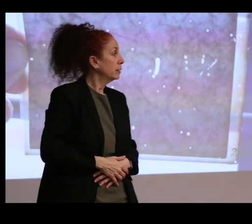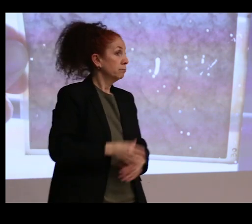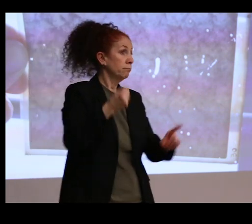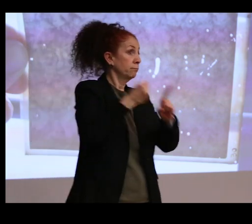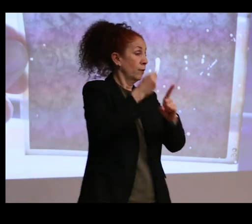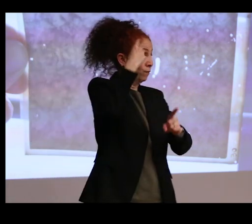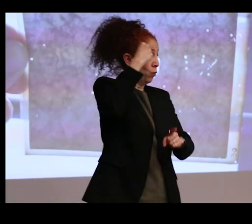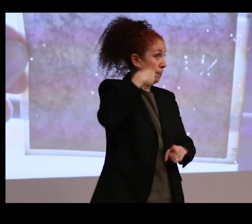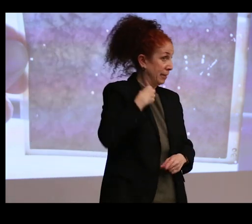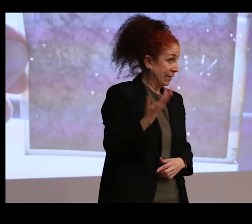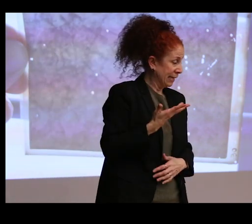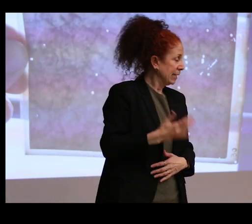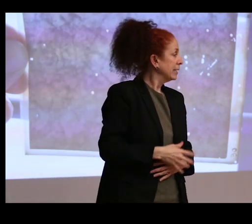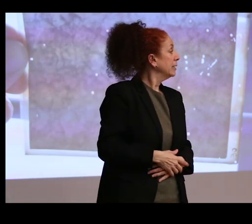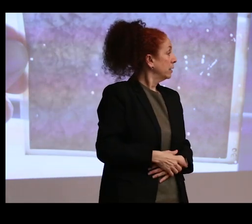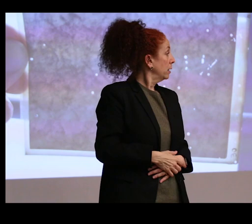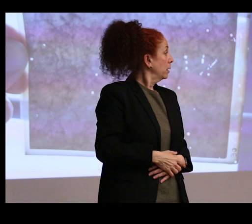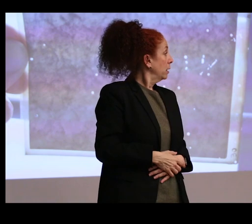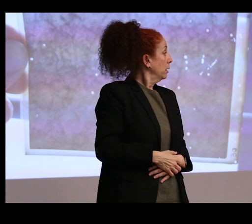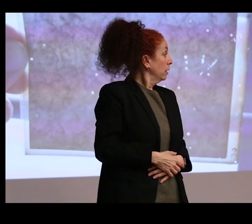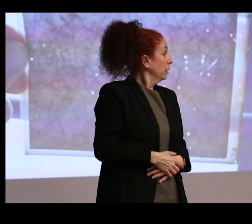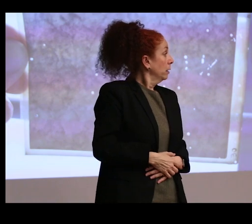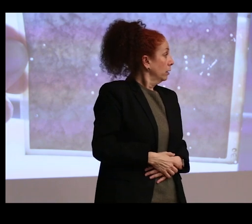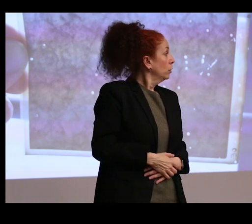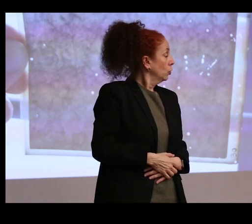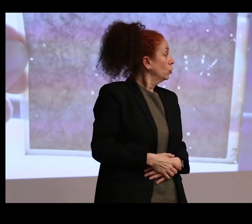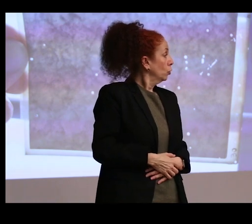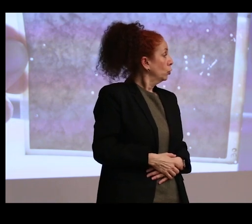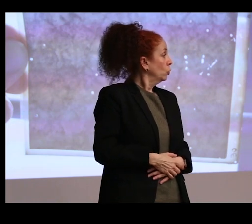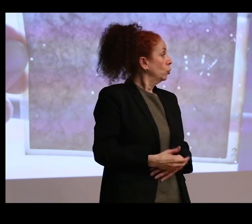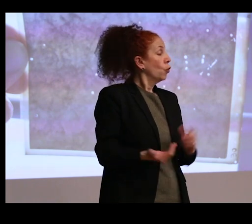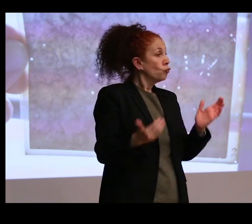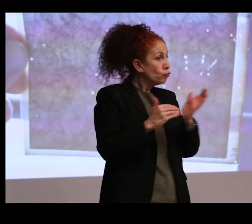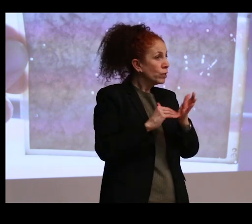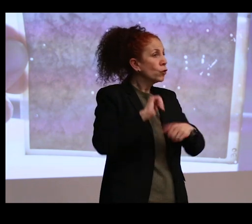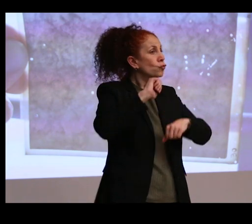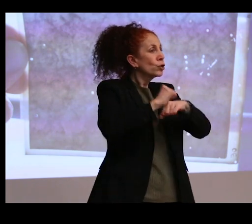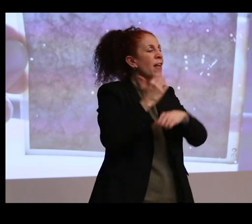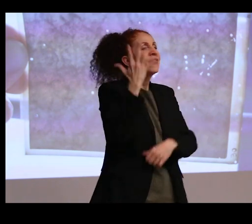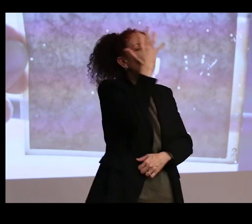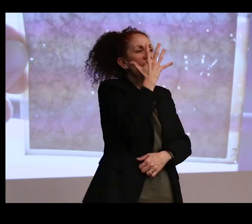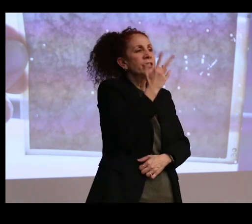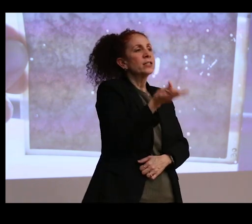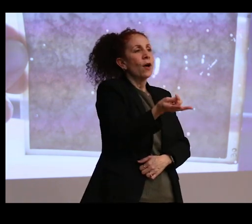to have been part of is actually recreating the faces of two ancient Egyptian bodies, so